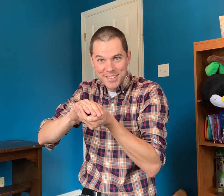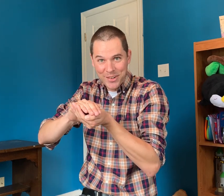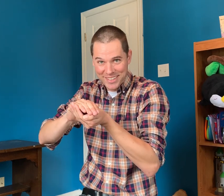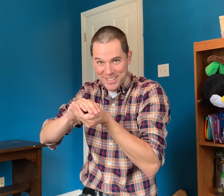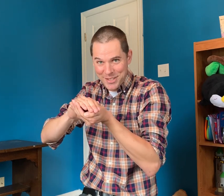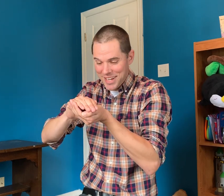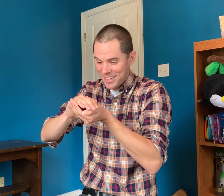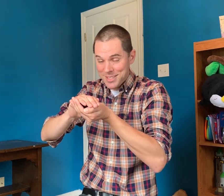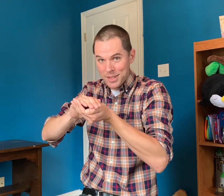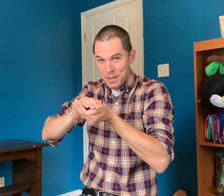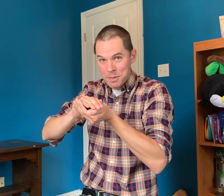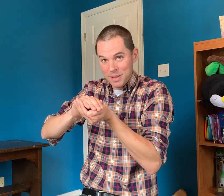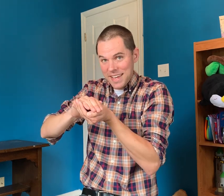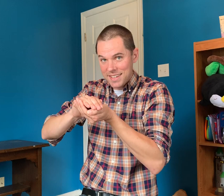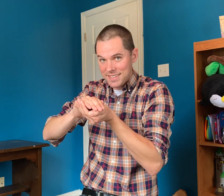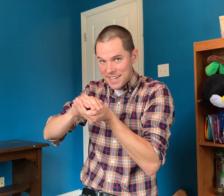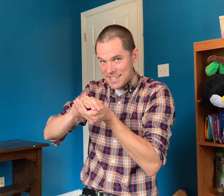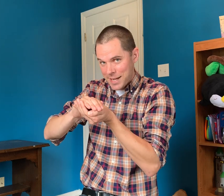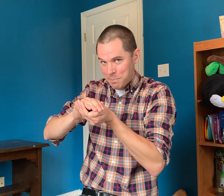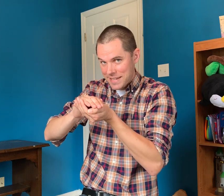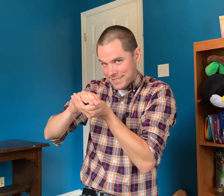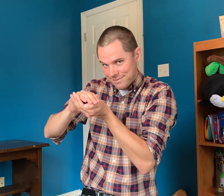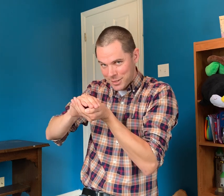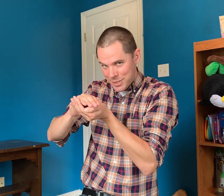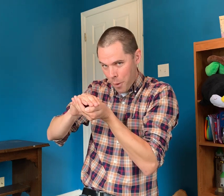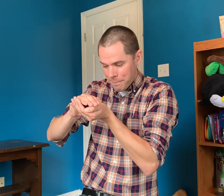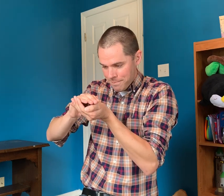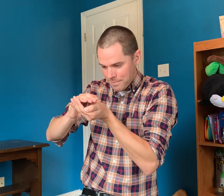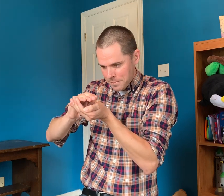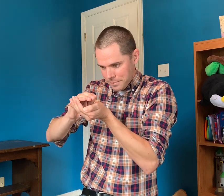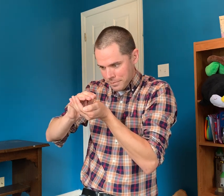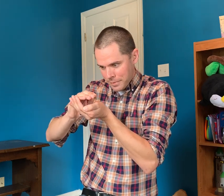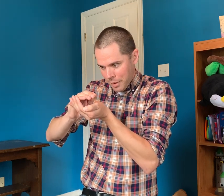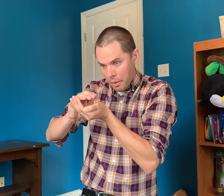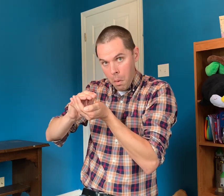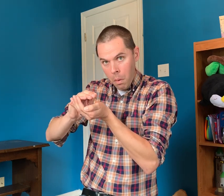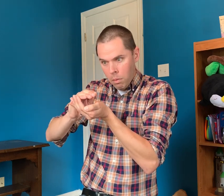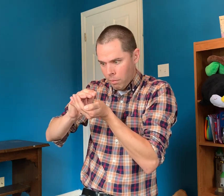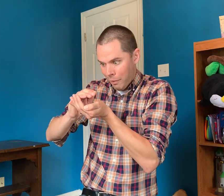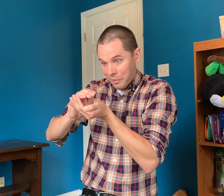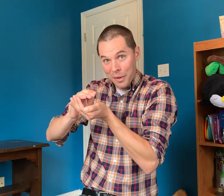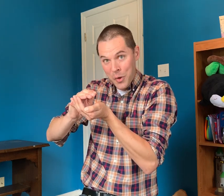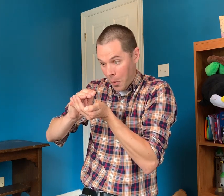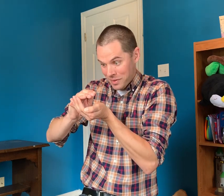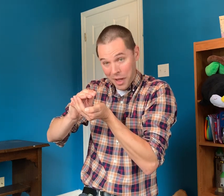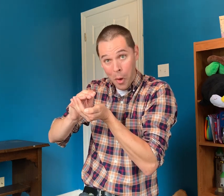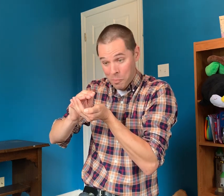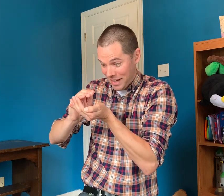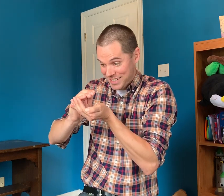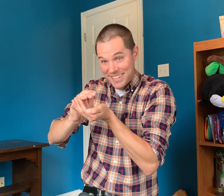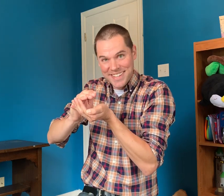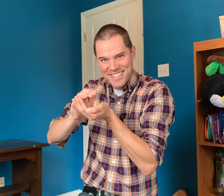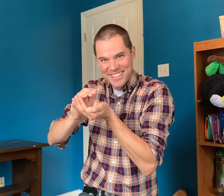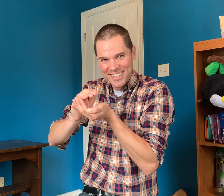All right, let's go ahead, let's lift up the blanket! And take a peek. Here we go! (Gasps) Oh! Oh my goodness!